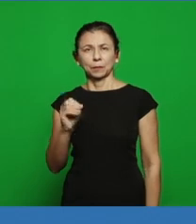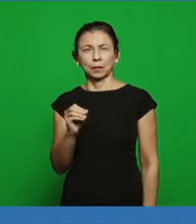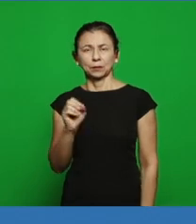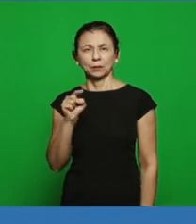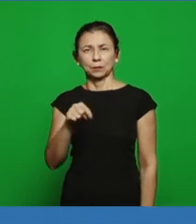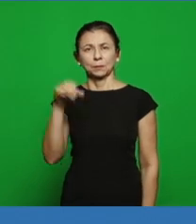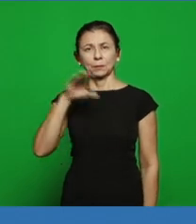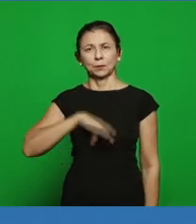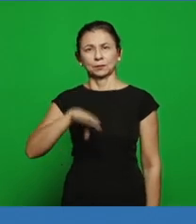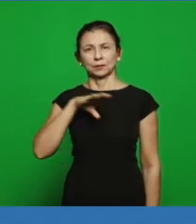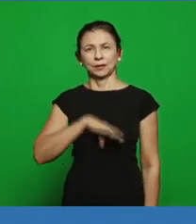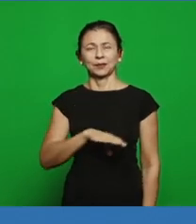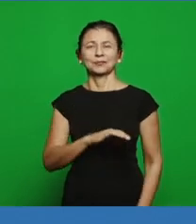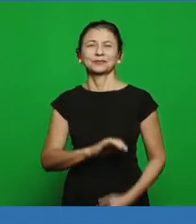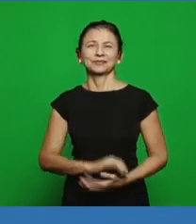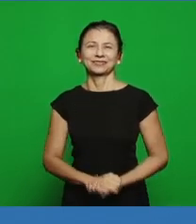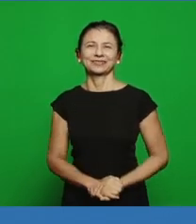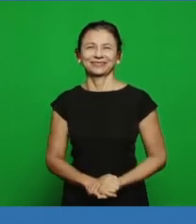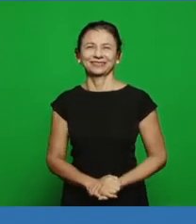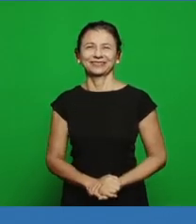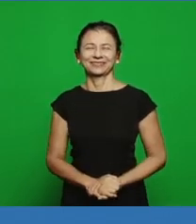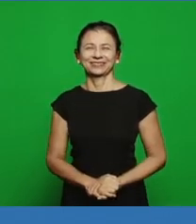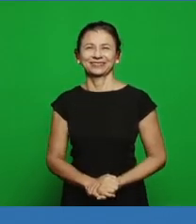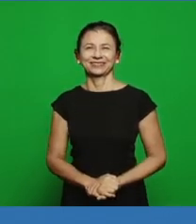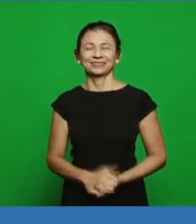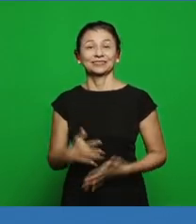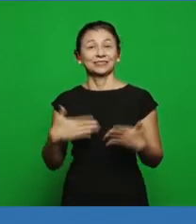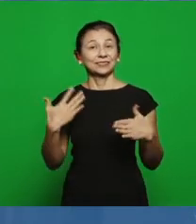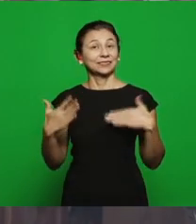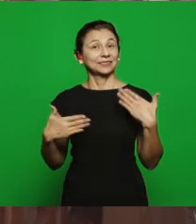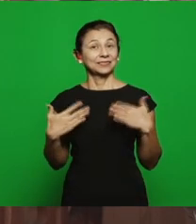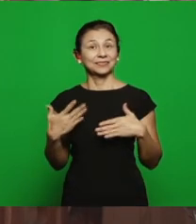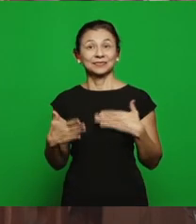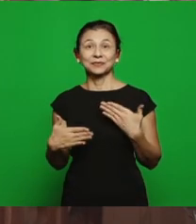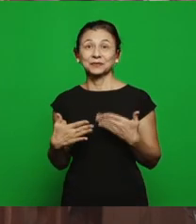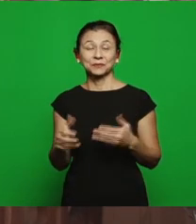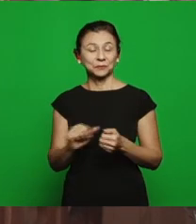studios and we it’s a great joy to have our brethren who shared with us